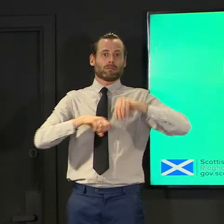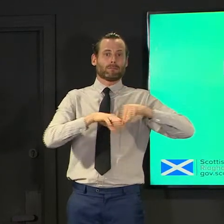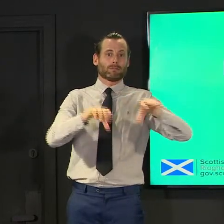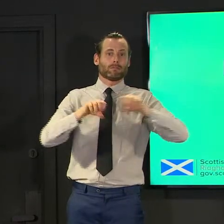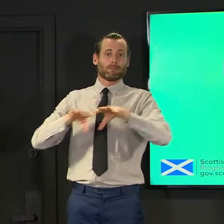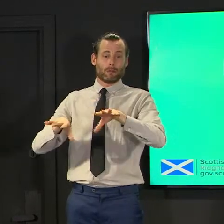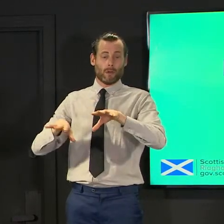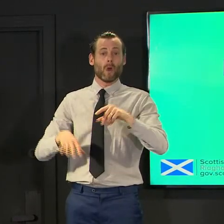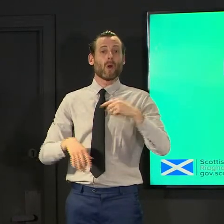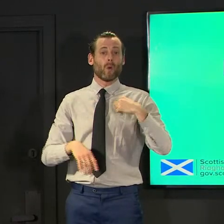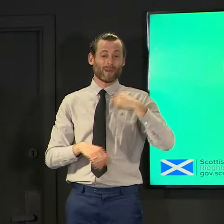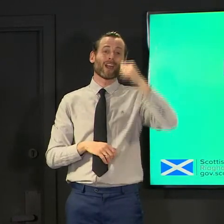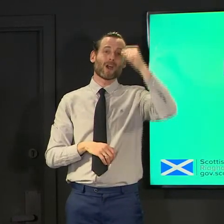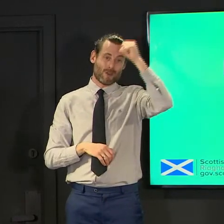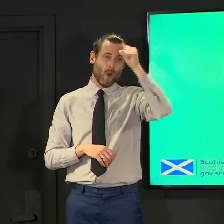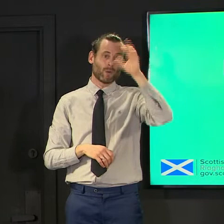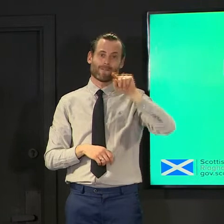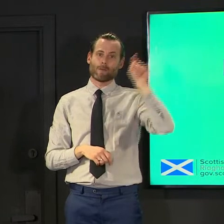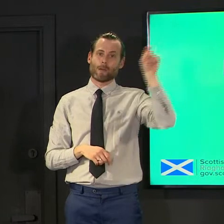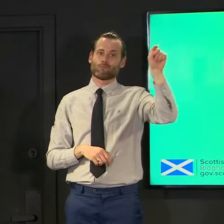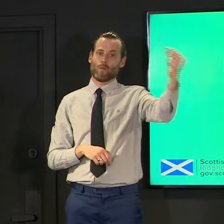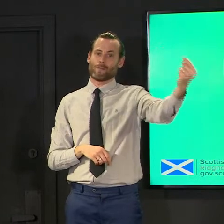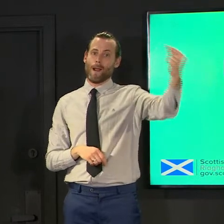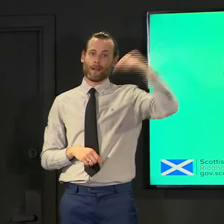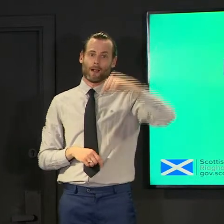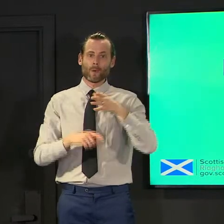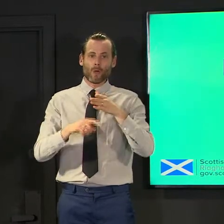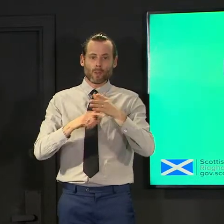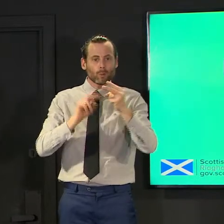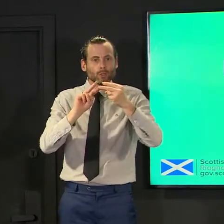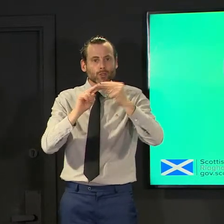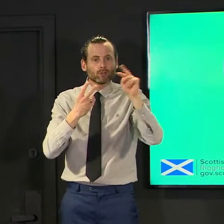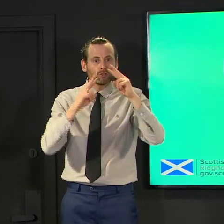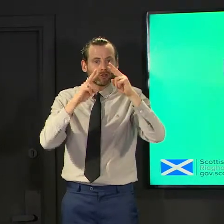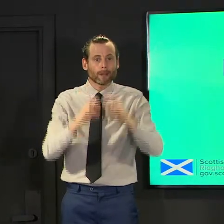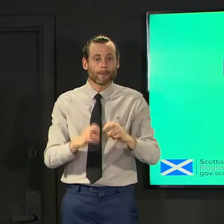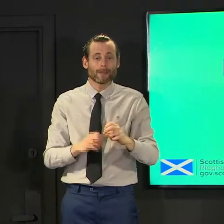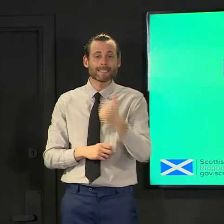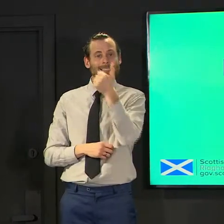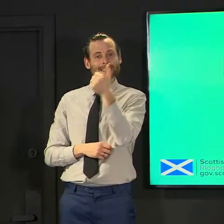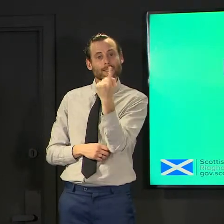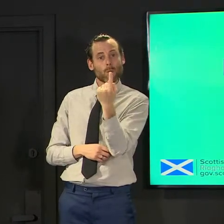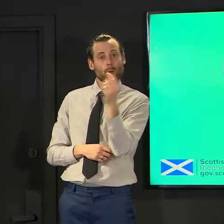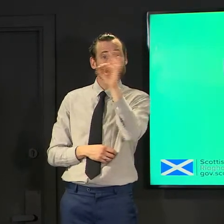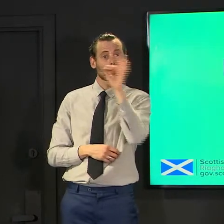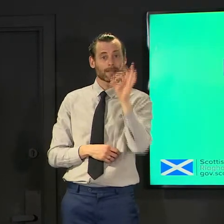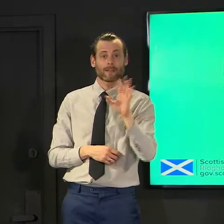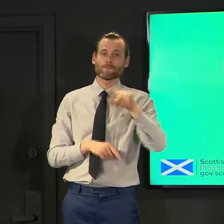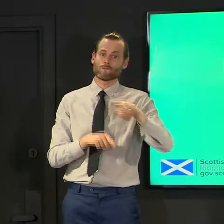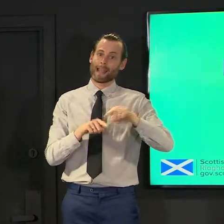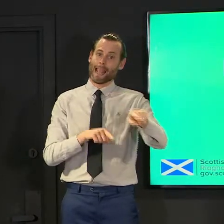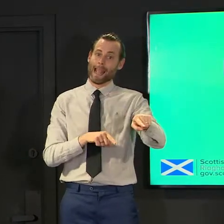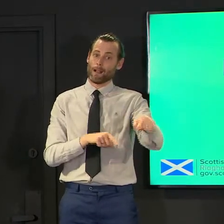genomic testing study that we've published 61 percent of those import events were from england 28 percent were from